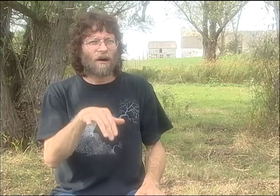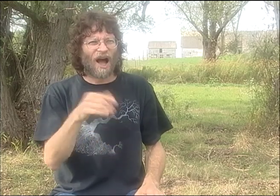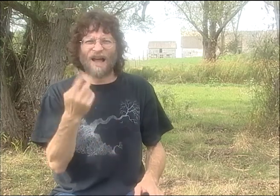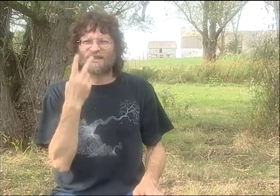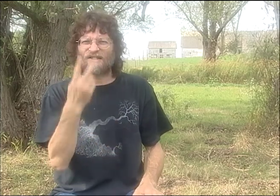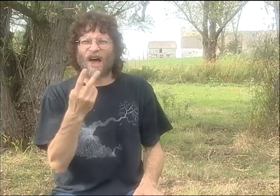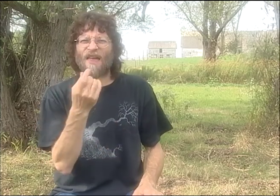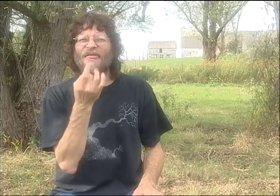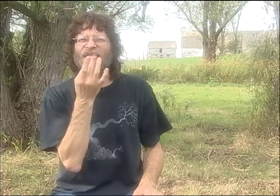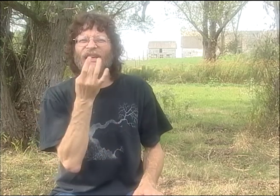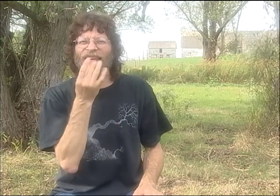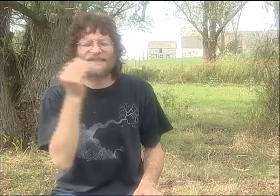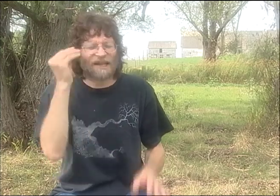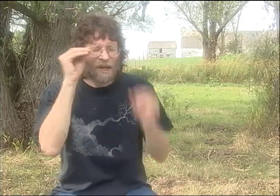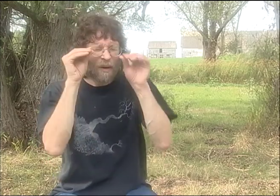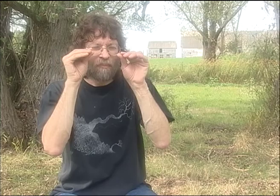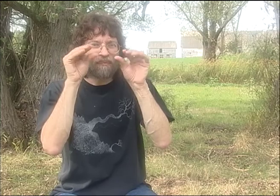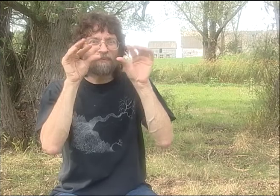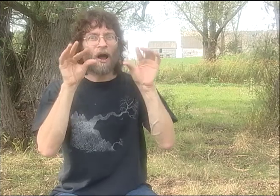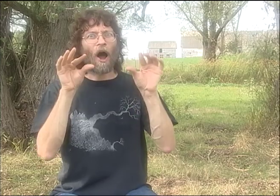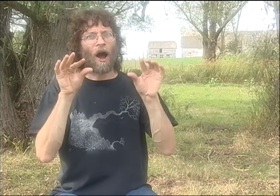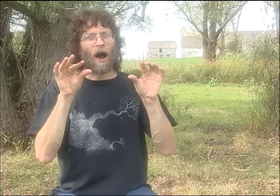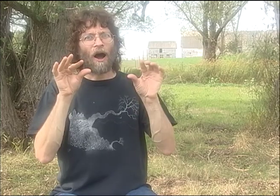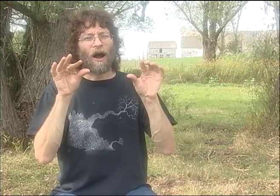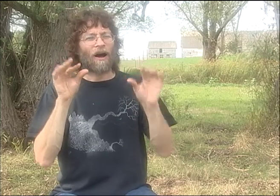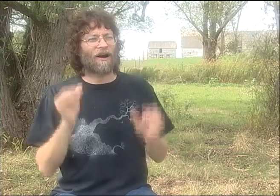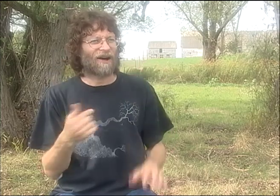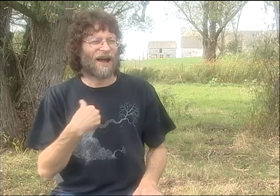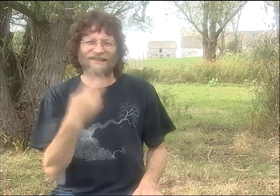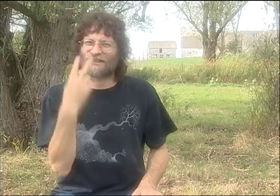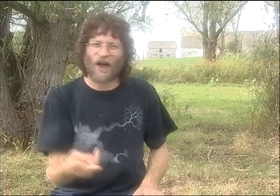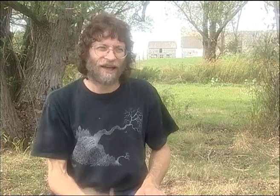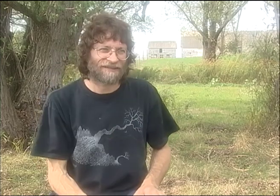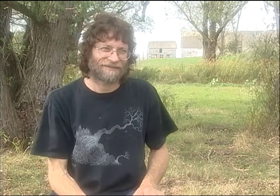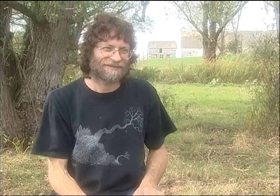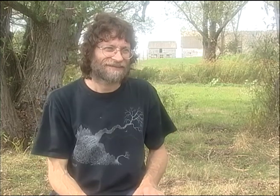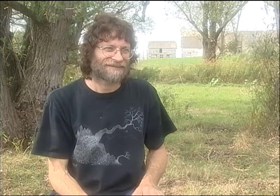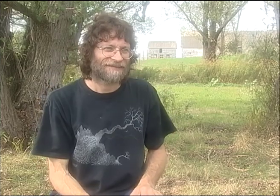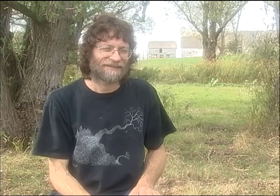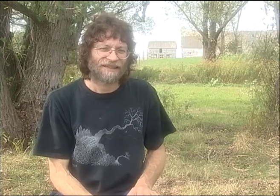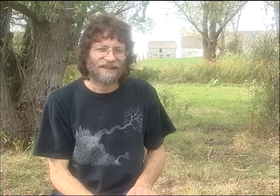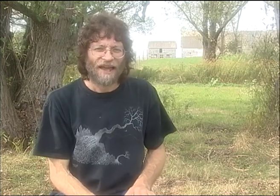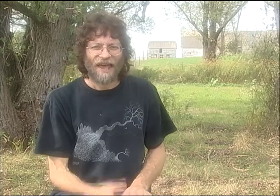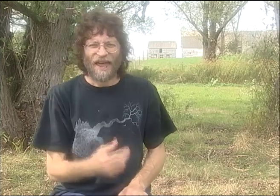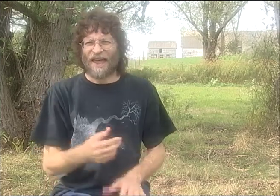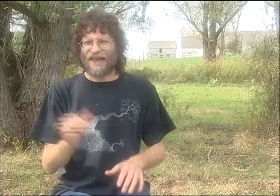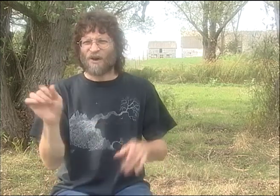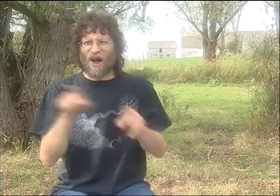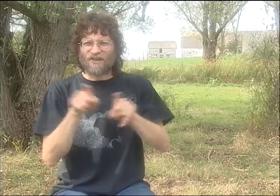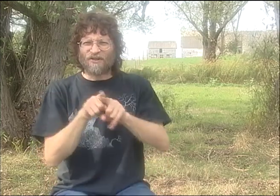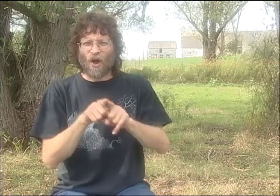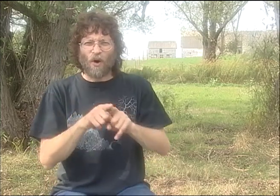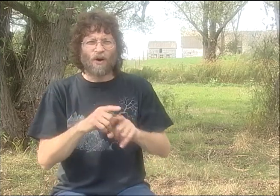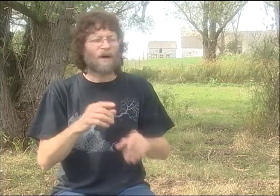I JUST SAW SO MANY PEOPLE IN THE AUDIENCE-- DEAF PEOPLE WHO HAD THAT KIND OF A-HA MOMENT, THE LIGHTS WENT ON THEIR EYES AND WENT,